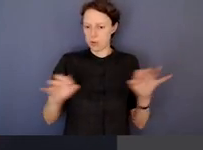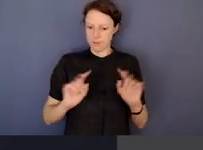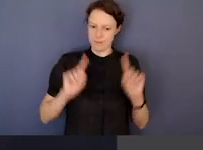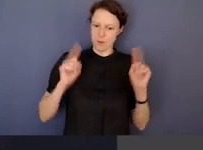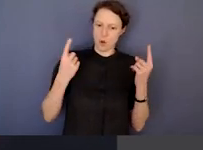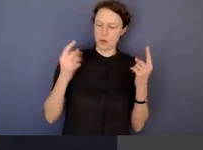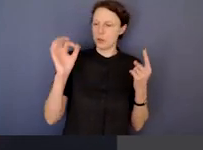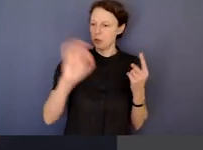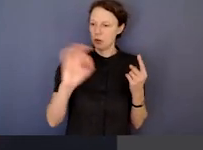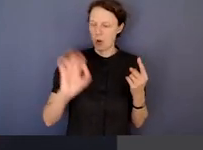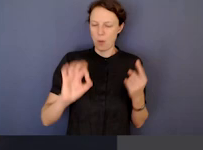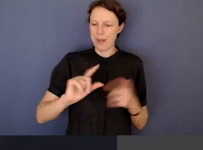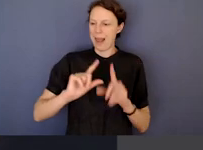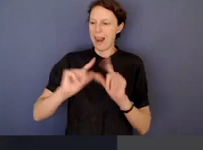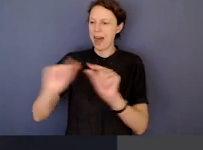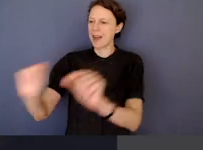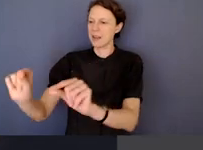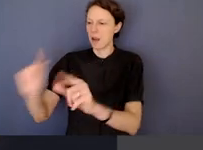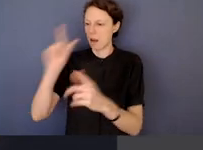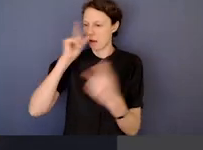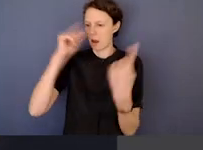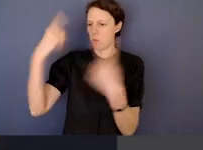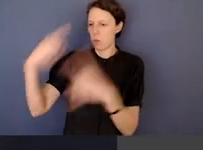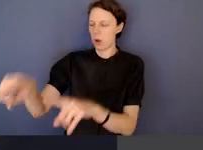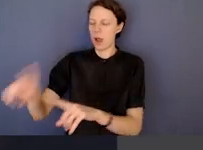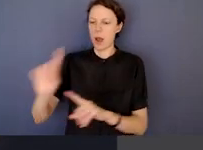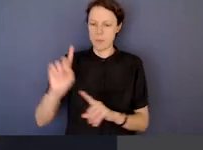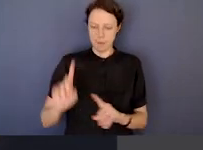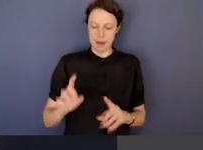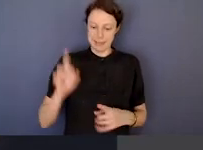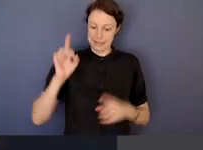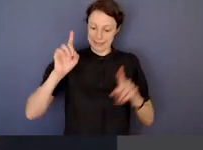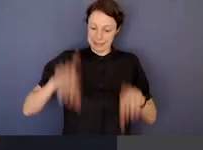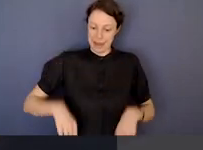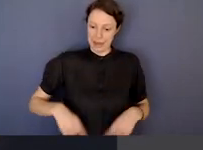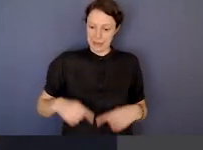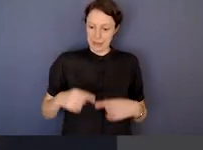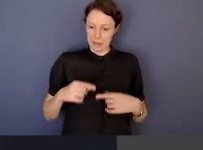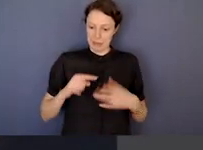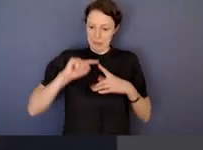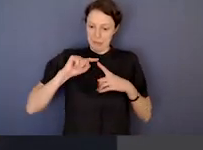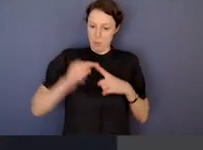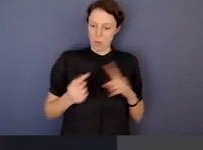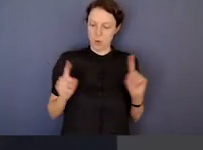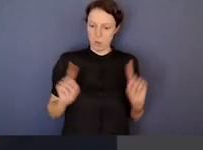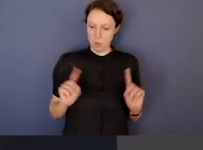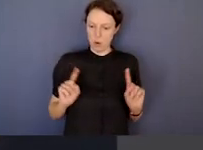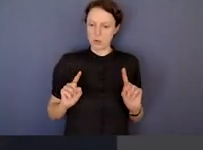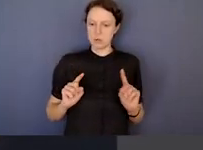That's a sort of byproduct of the exercise. Our starting point is, does it fall within